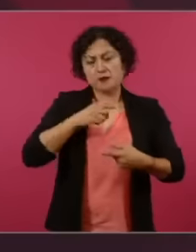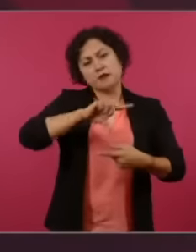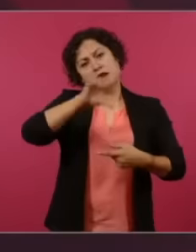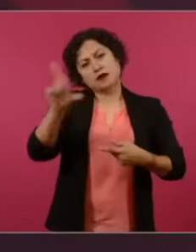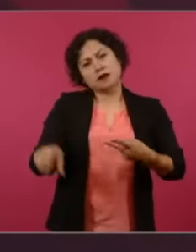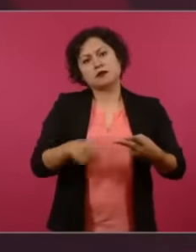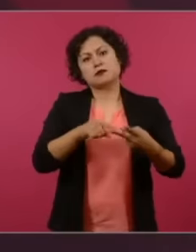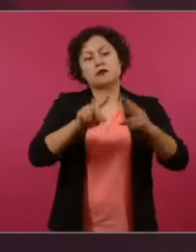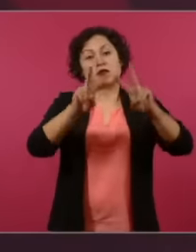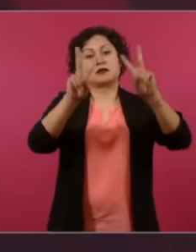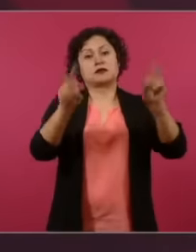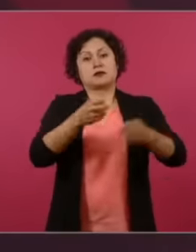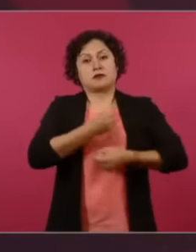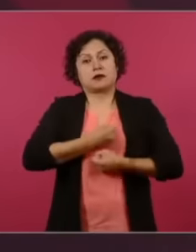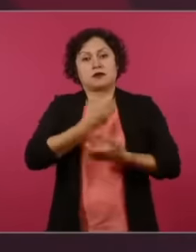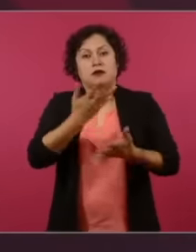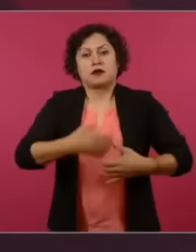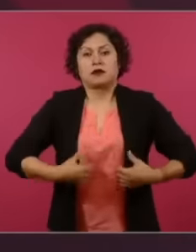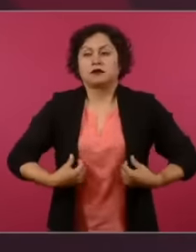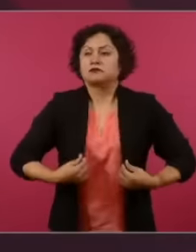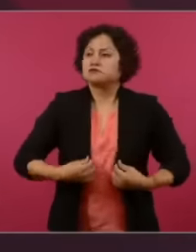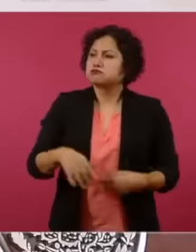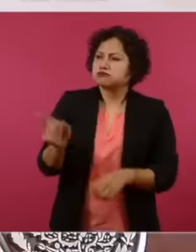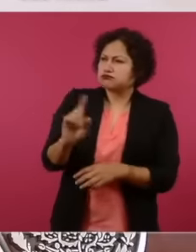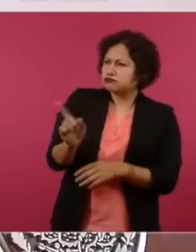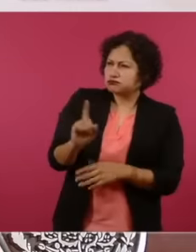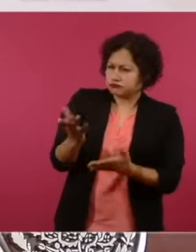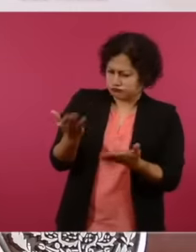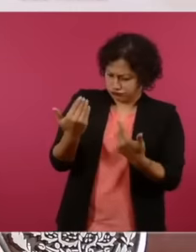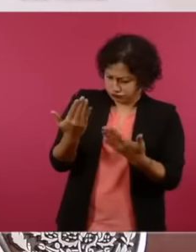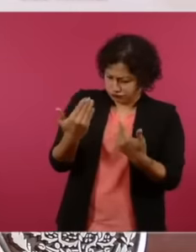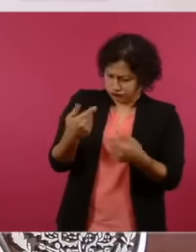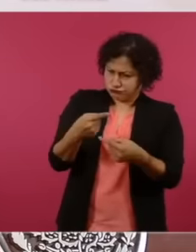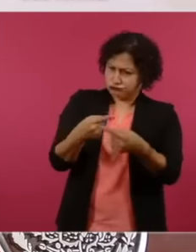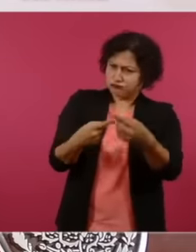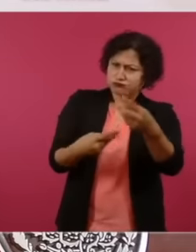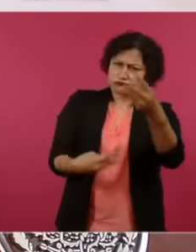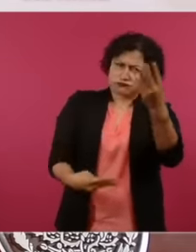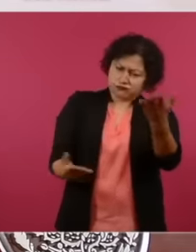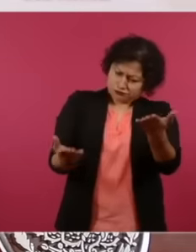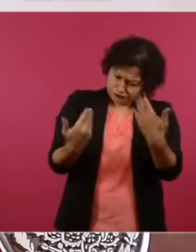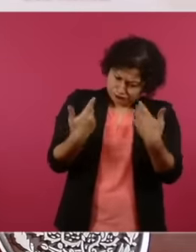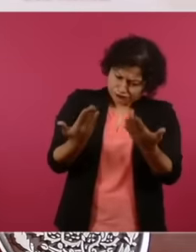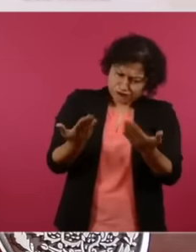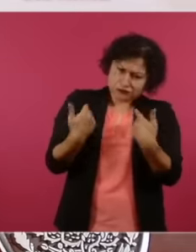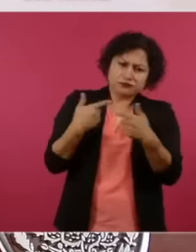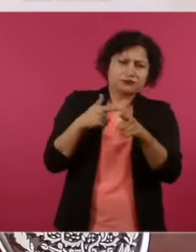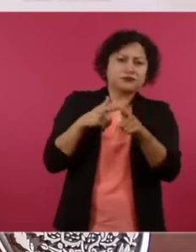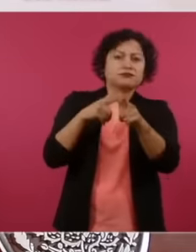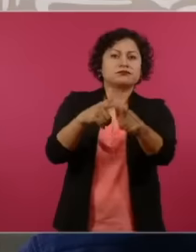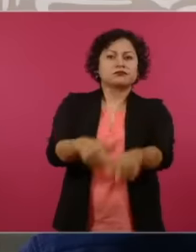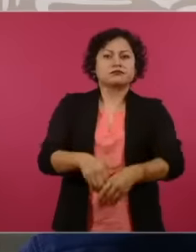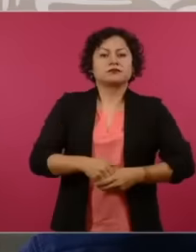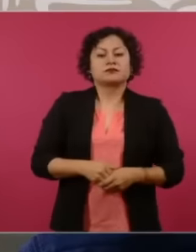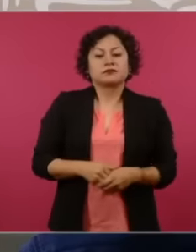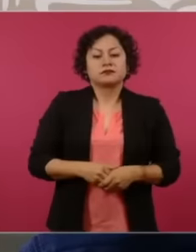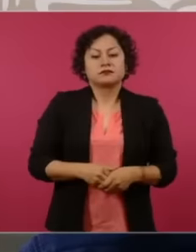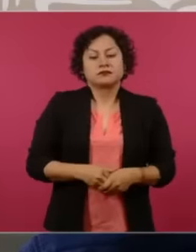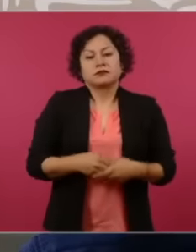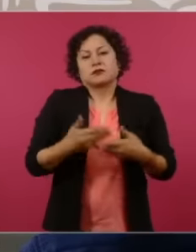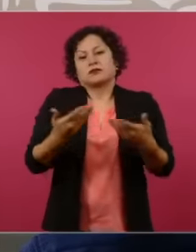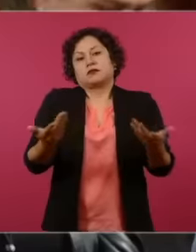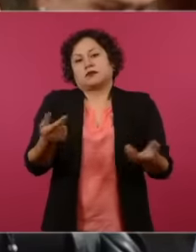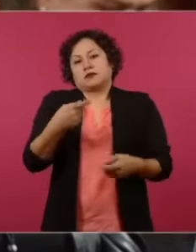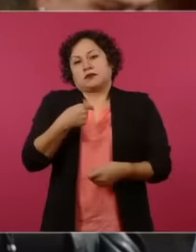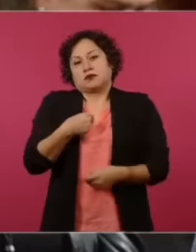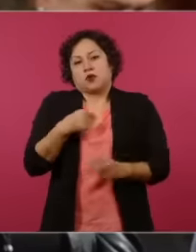all over everything everything too if no go ahead then let me breathe let's talk about impunity yes no no